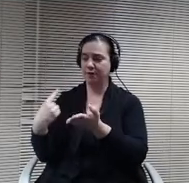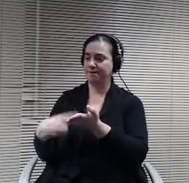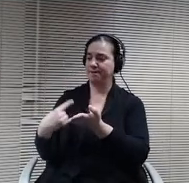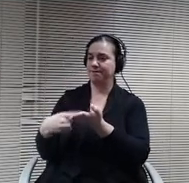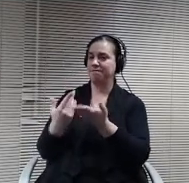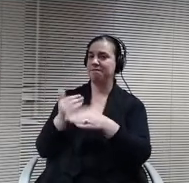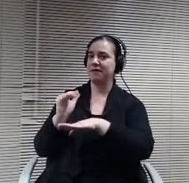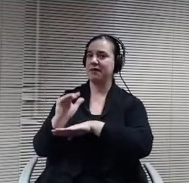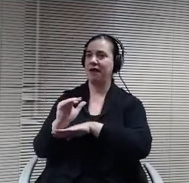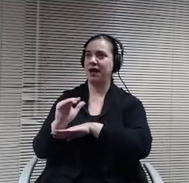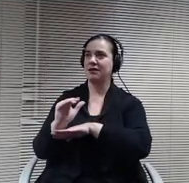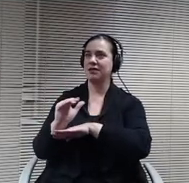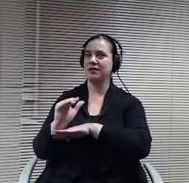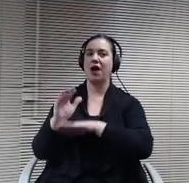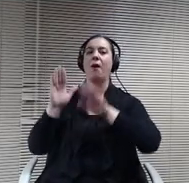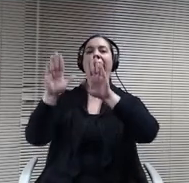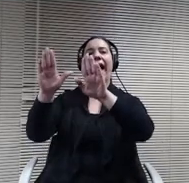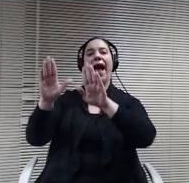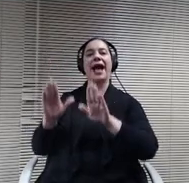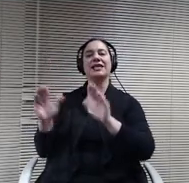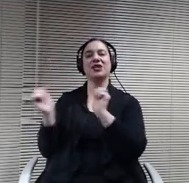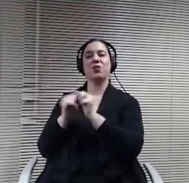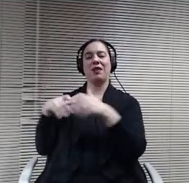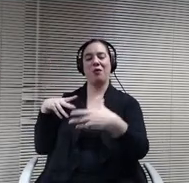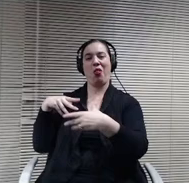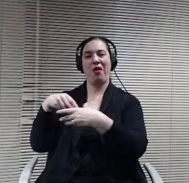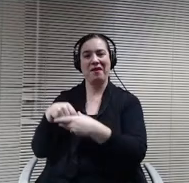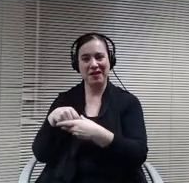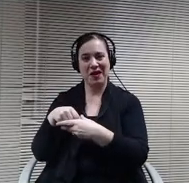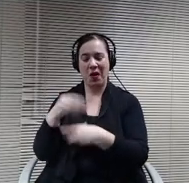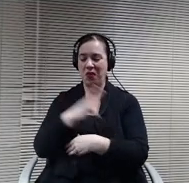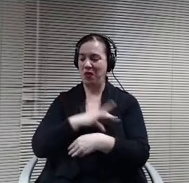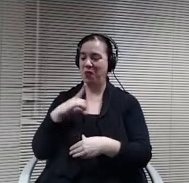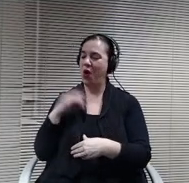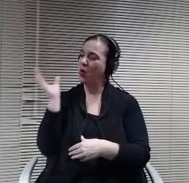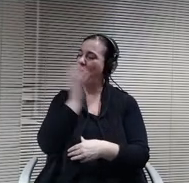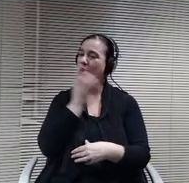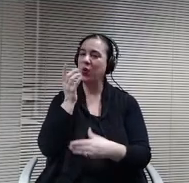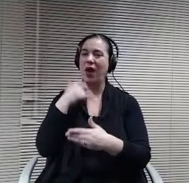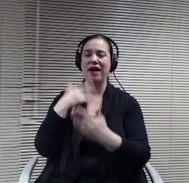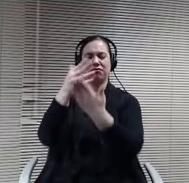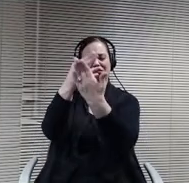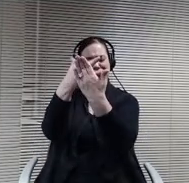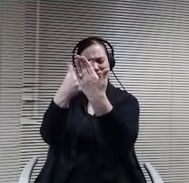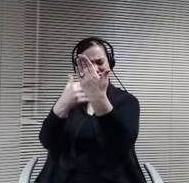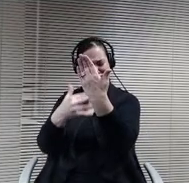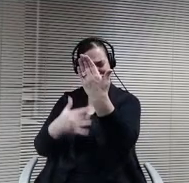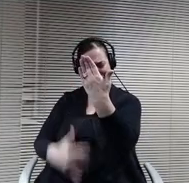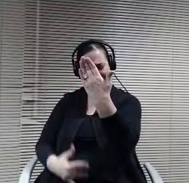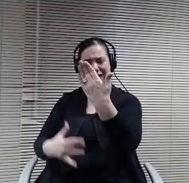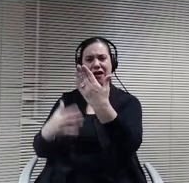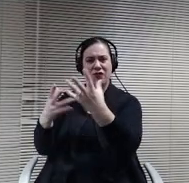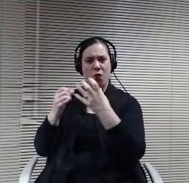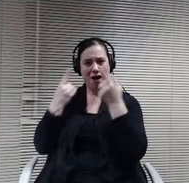excellence and belonging and I know you know the board heads has a long list of things that they want to accomplish in this,